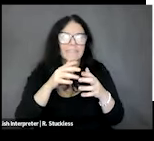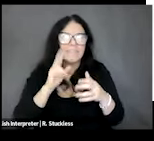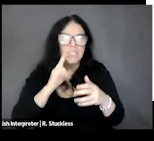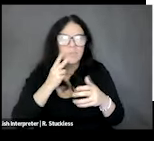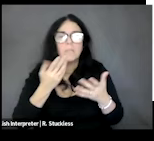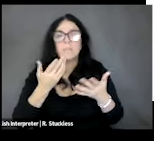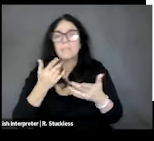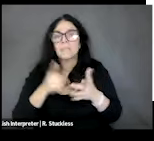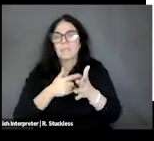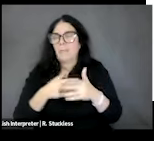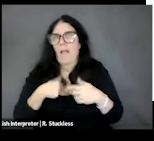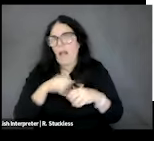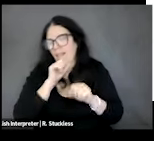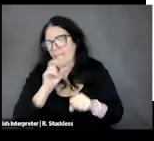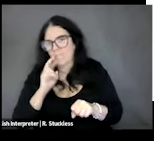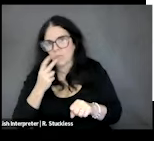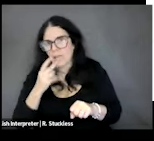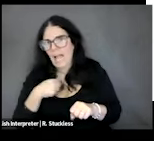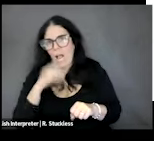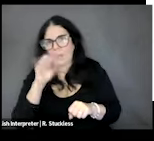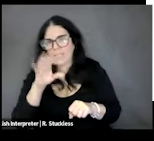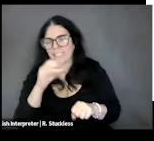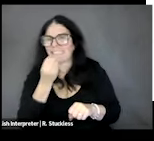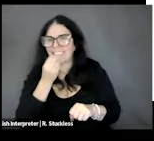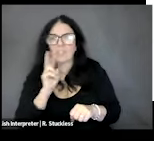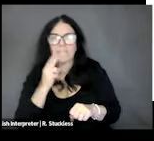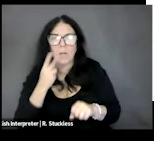love a vegetable. I'm going to tell you all day long to eat your vegetables, but sometimes we have